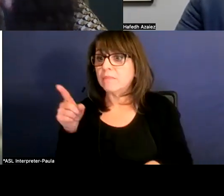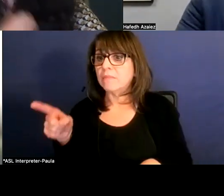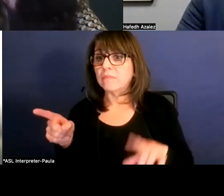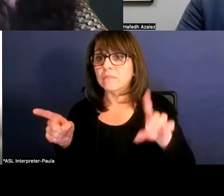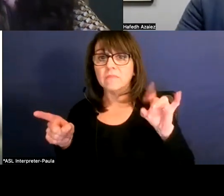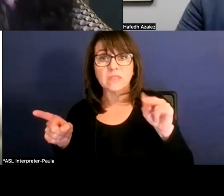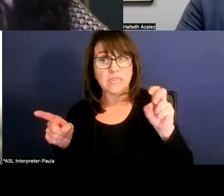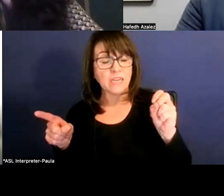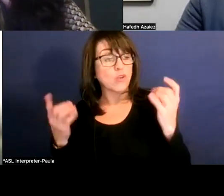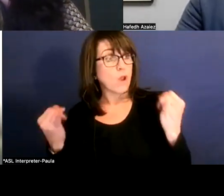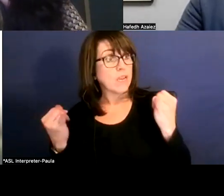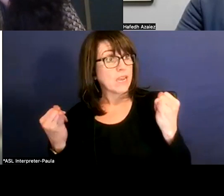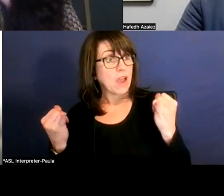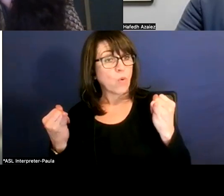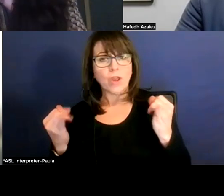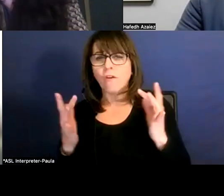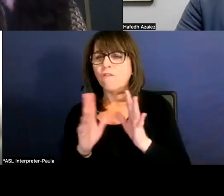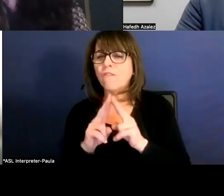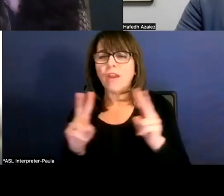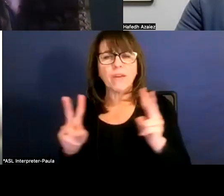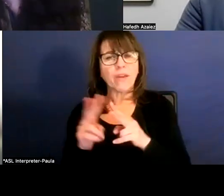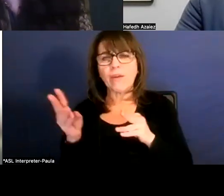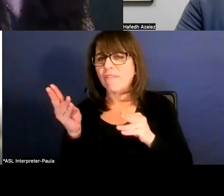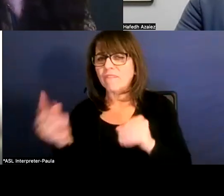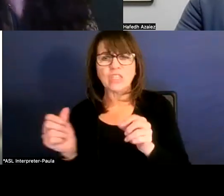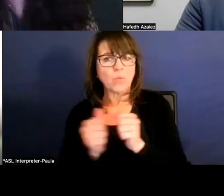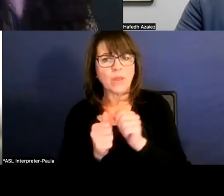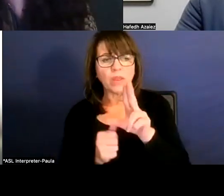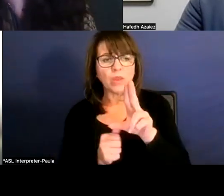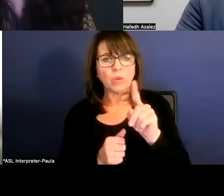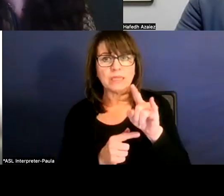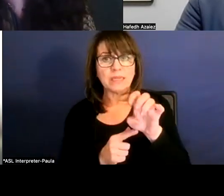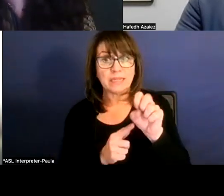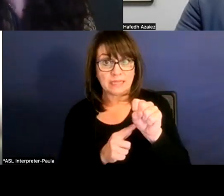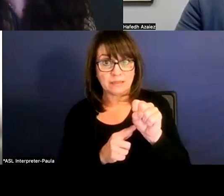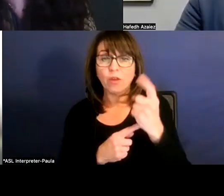we are running very, very efficiently in our utilities, but there is one project out there